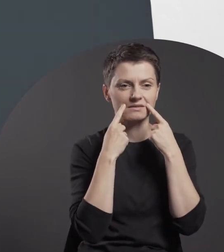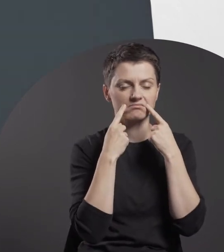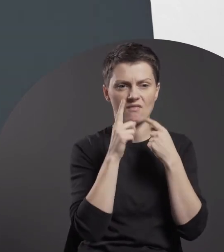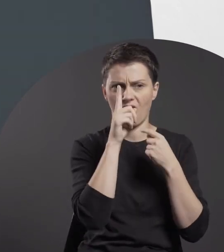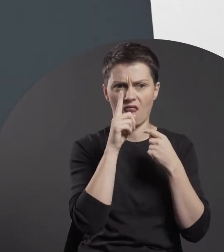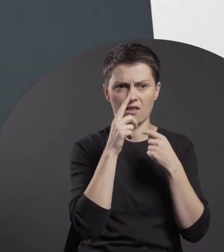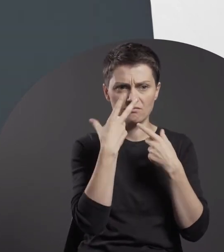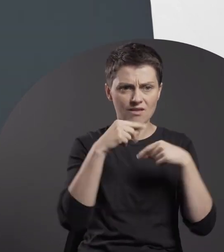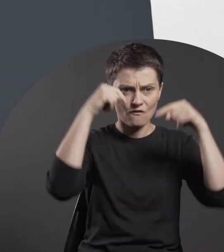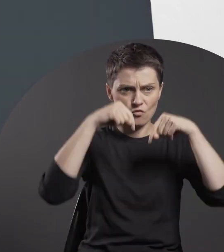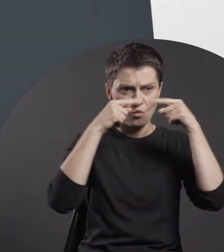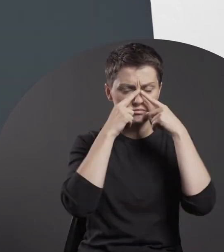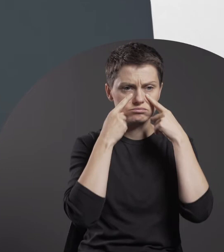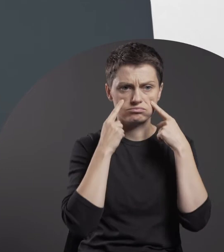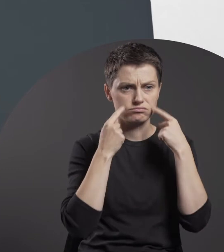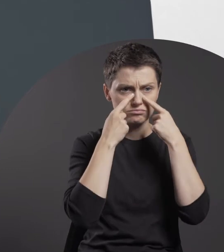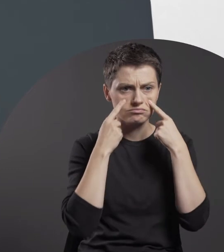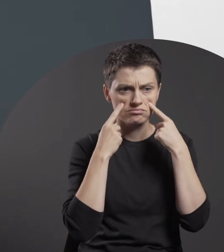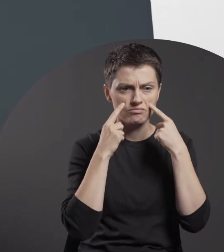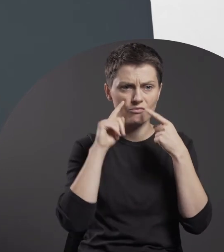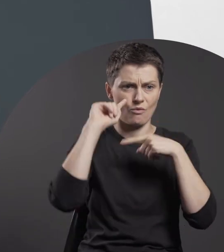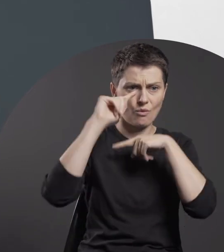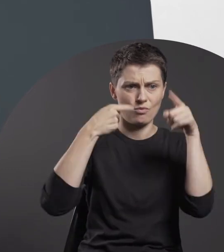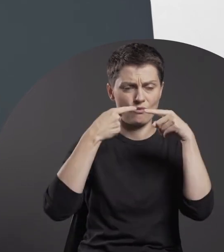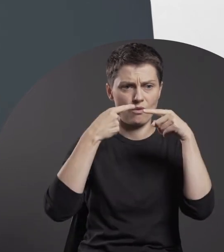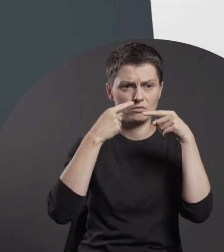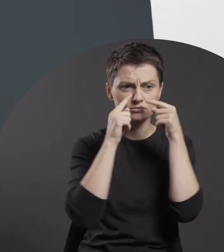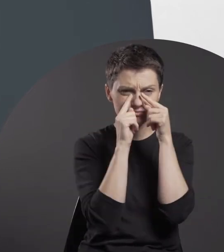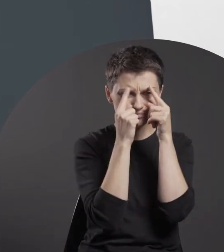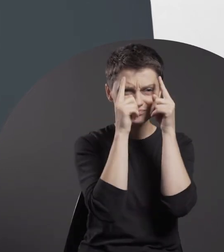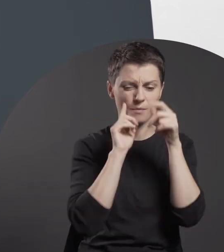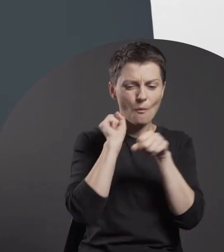The tears, however, are not trickling down his cheeks but – in defiance of gravity